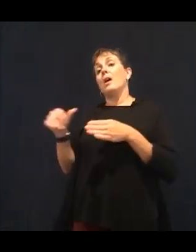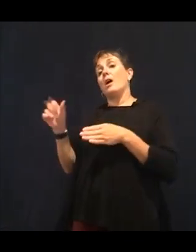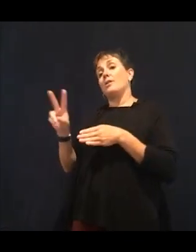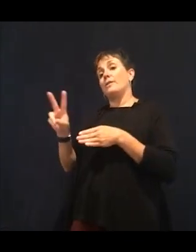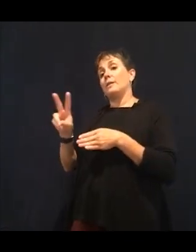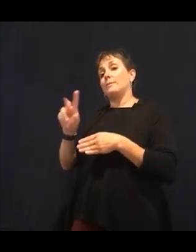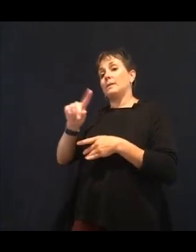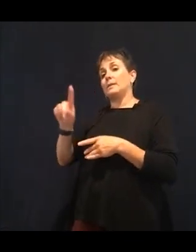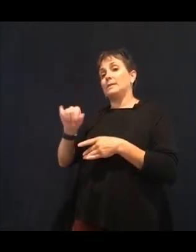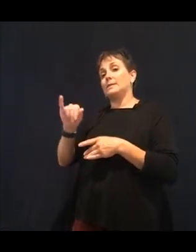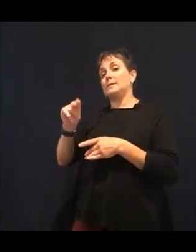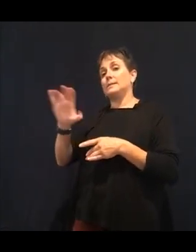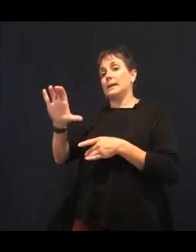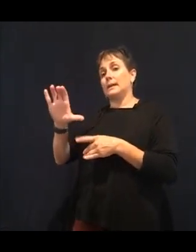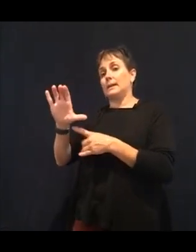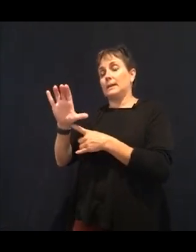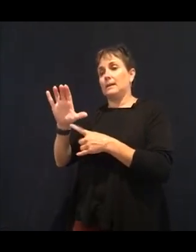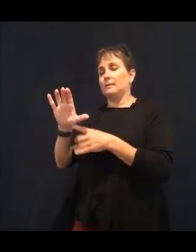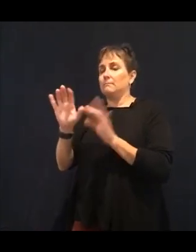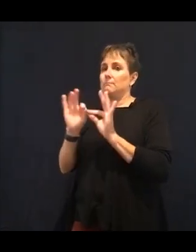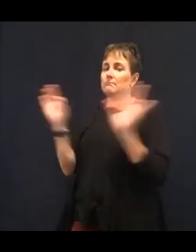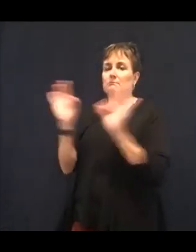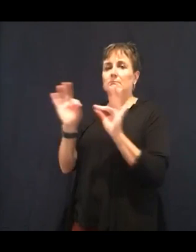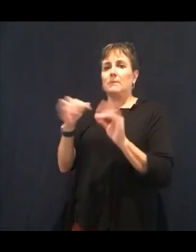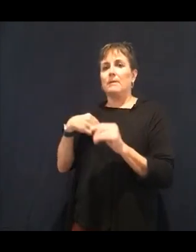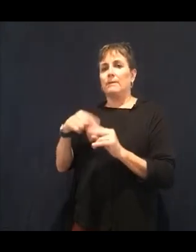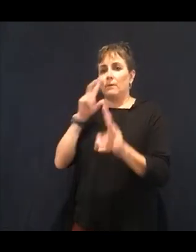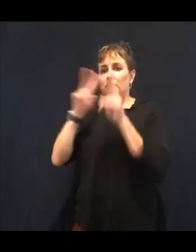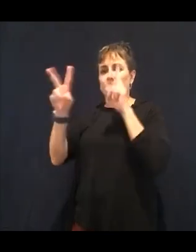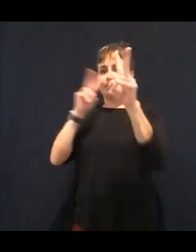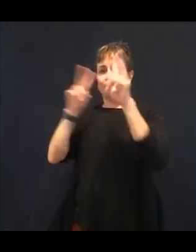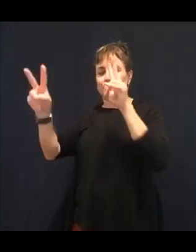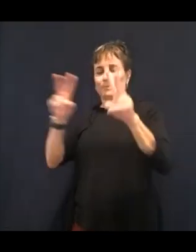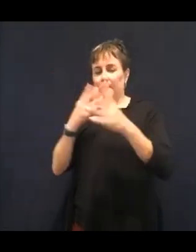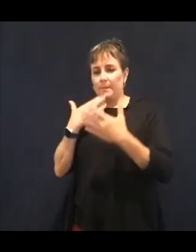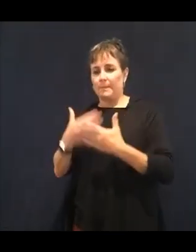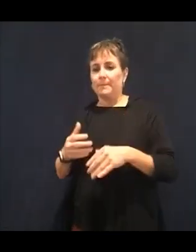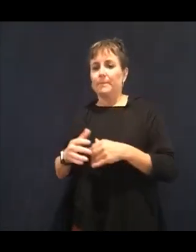that in shellfish. If you are allergic to shellfish and you can't have it, our whole